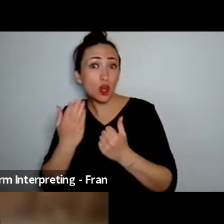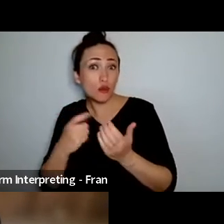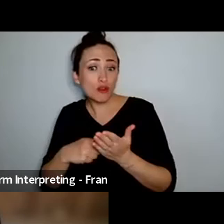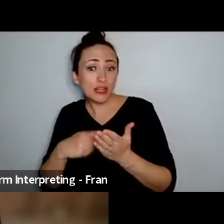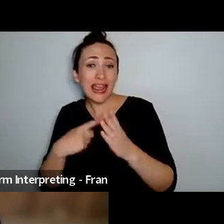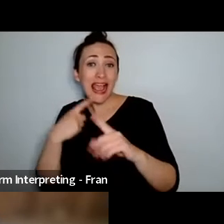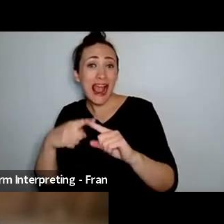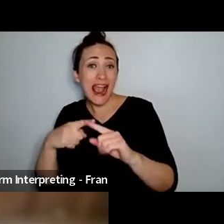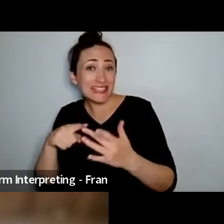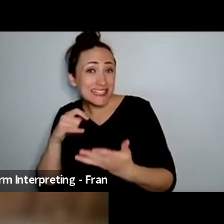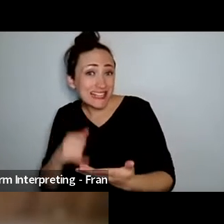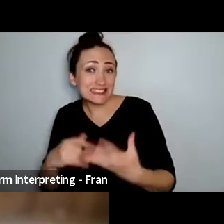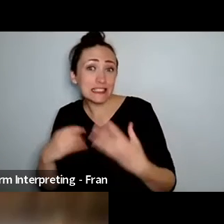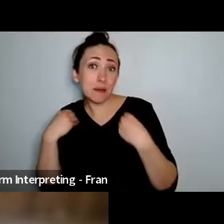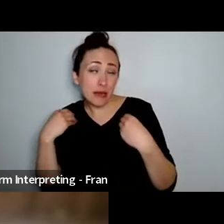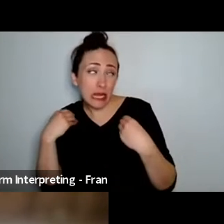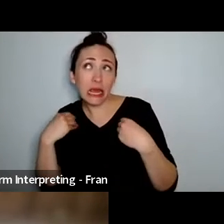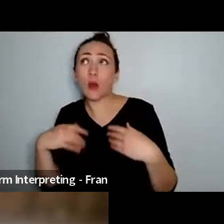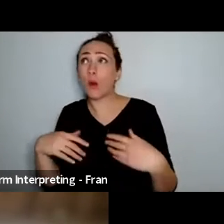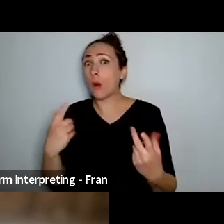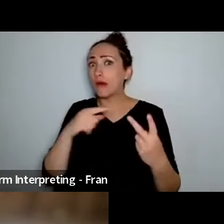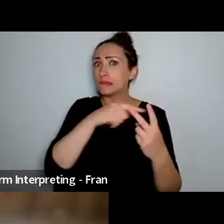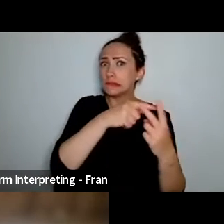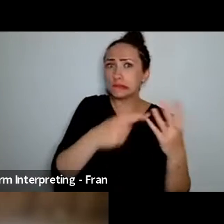making would not would not be a would not be there, would not be present, would not happen